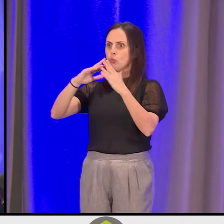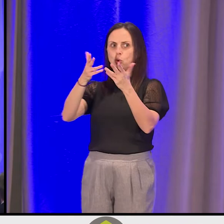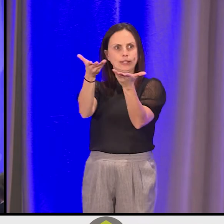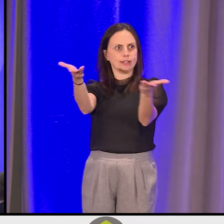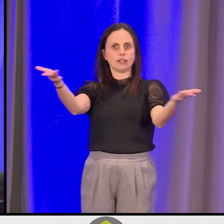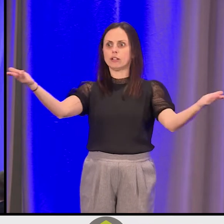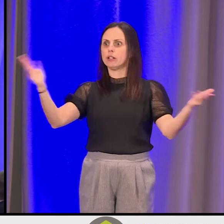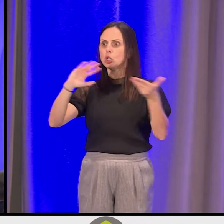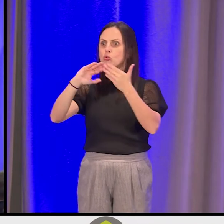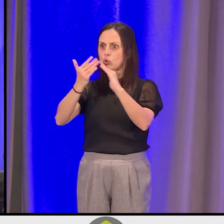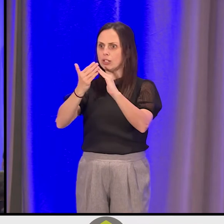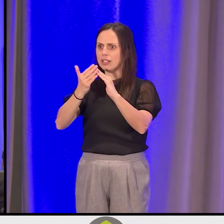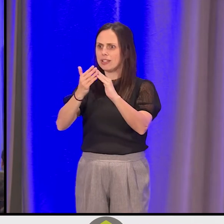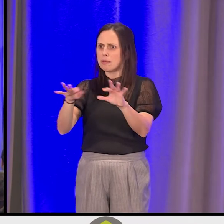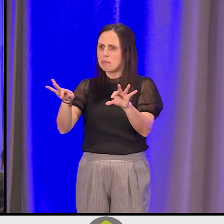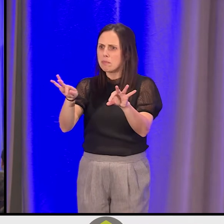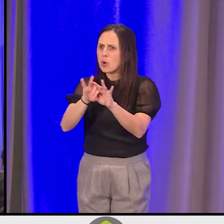and we really needed to come together.